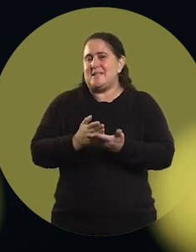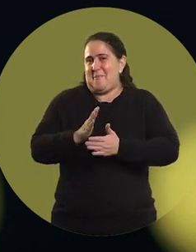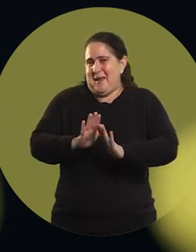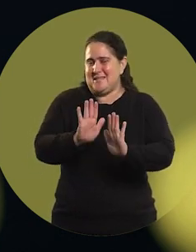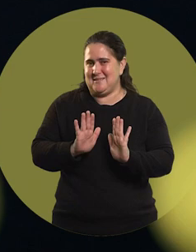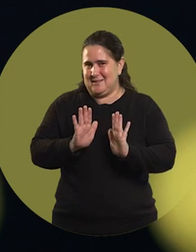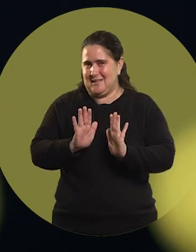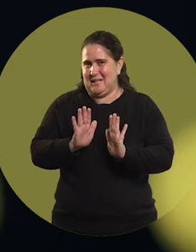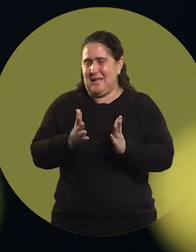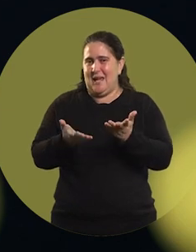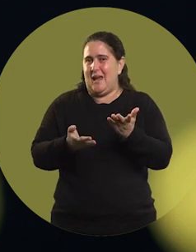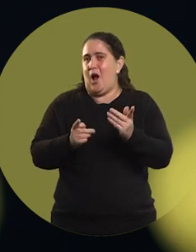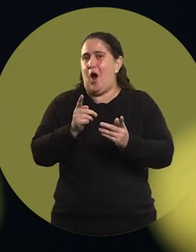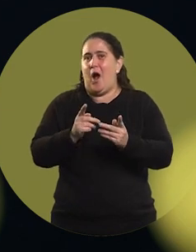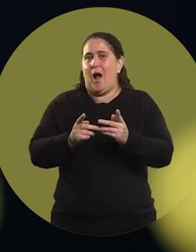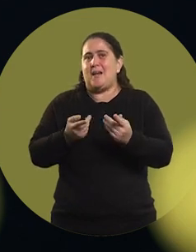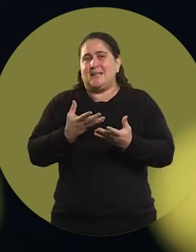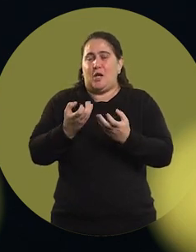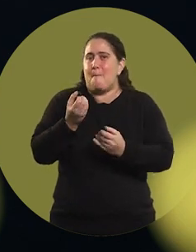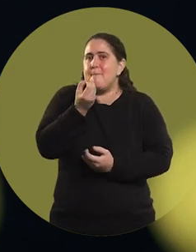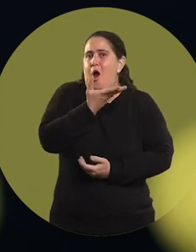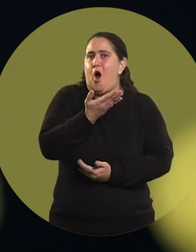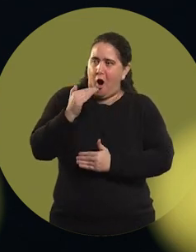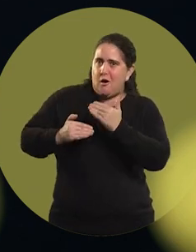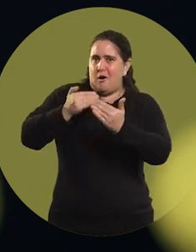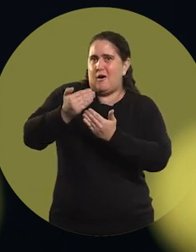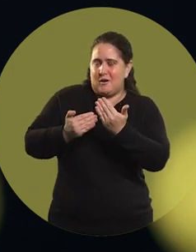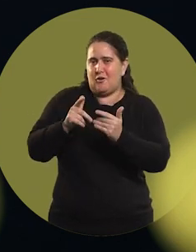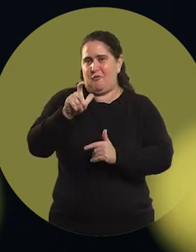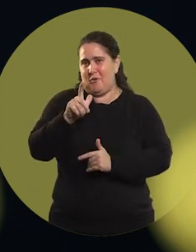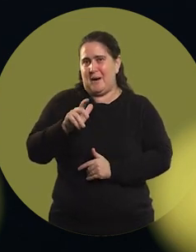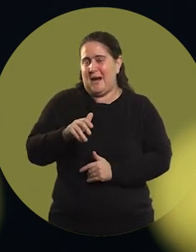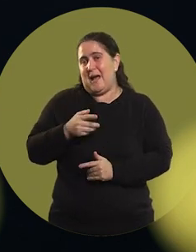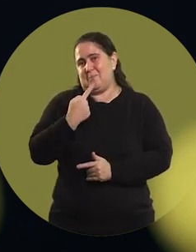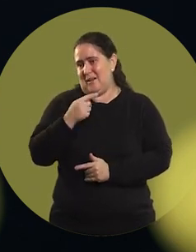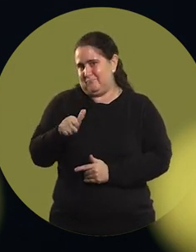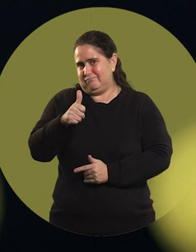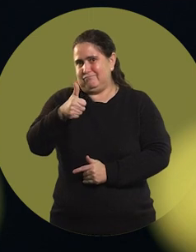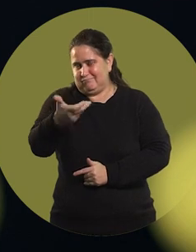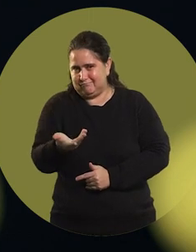one always wants to improve, to get a result.